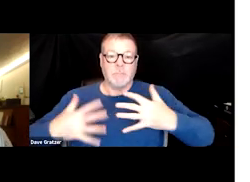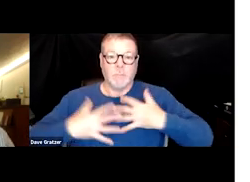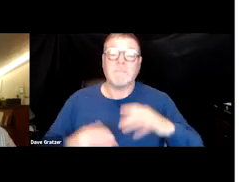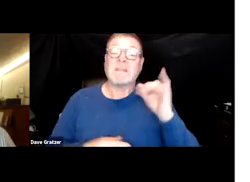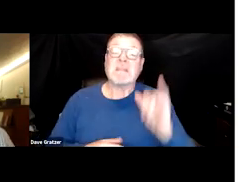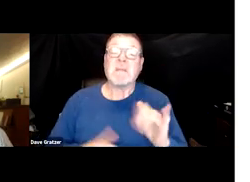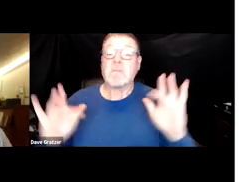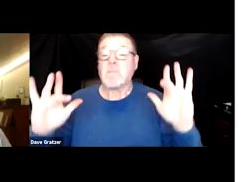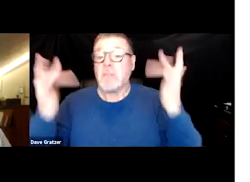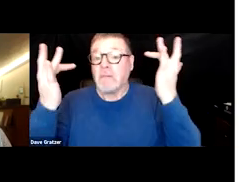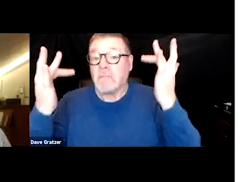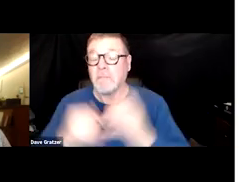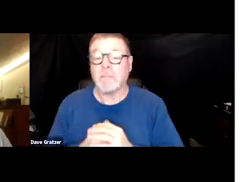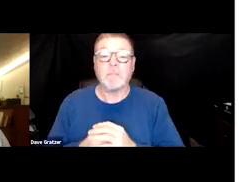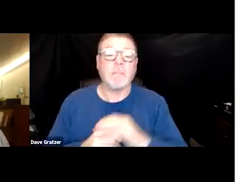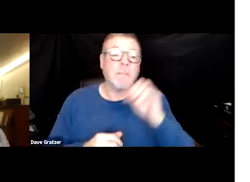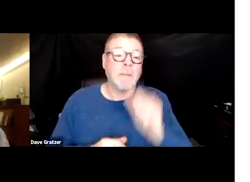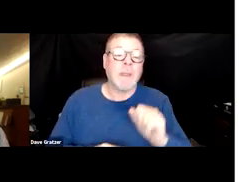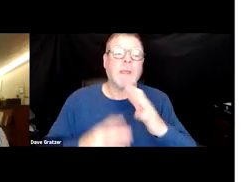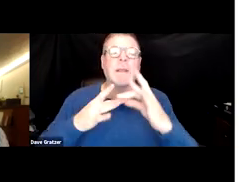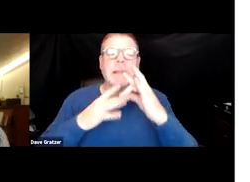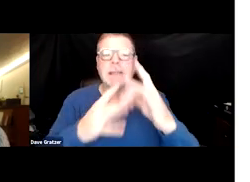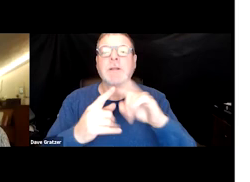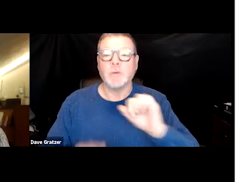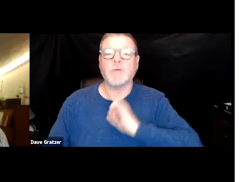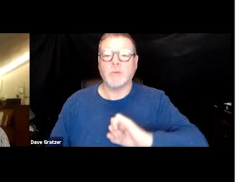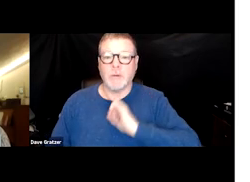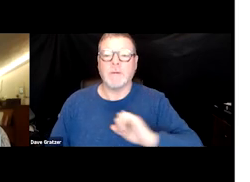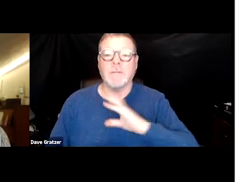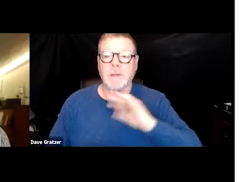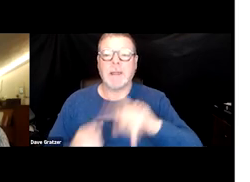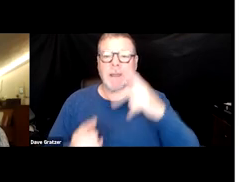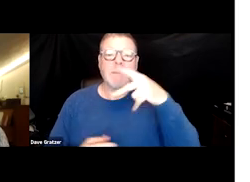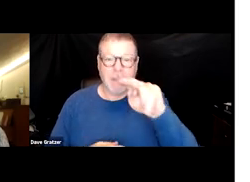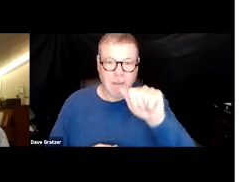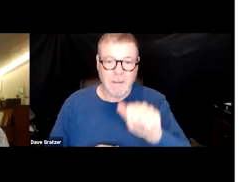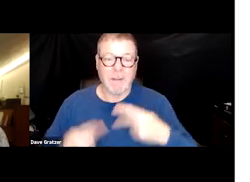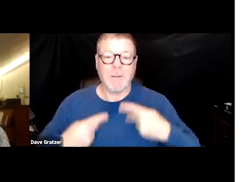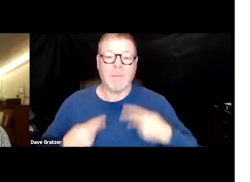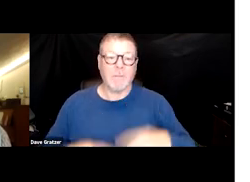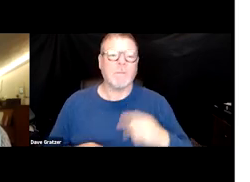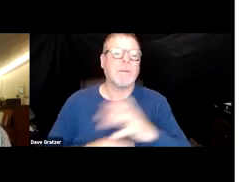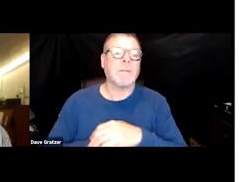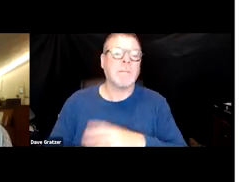It can proceed to cough and also severe PNA is pneumonia and respiratory failure